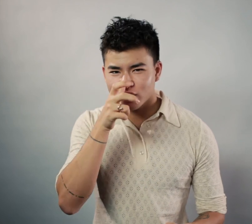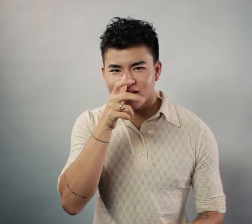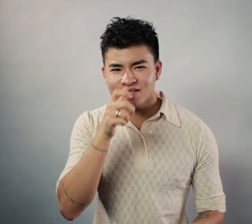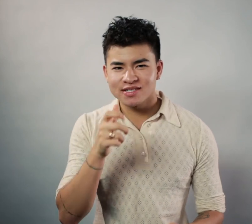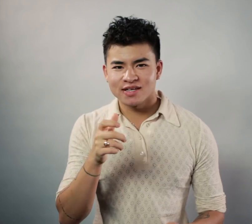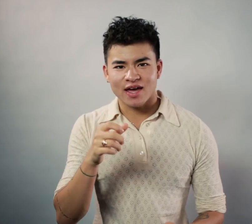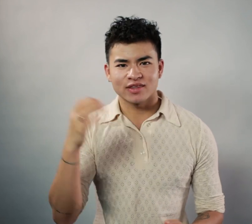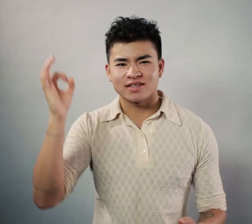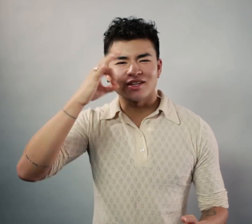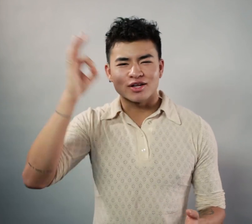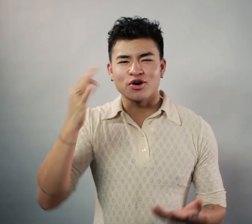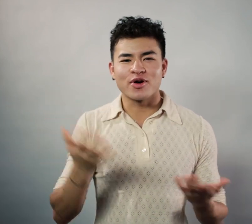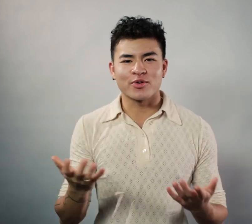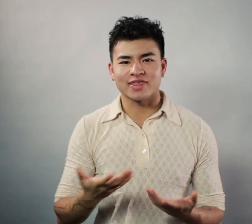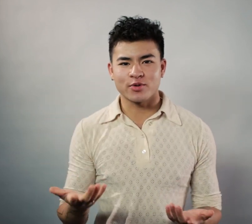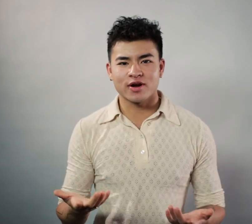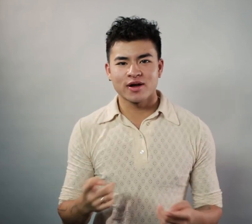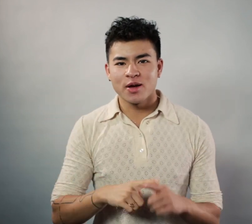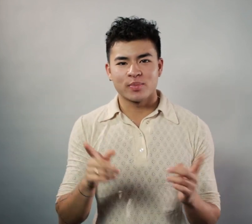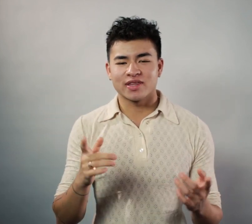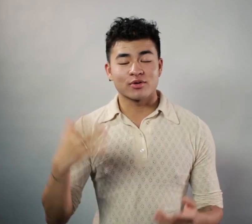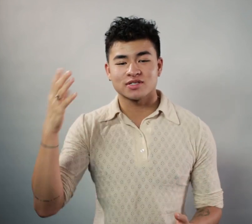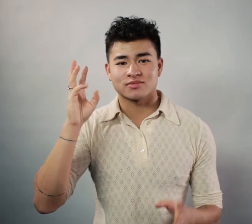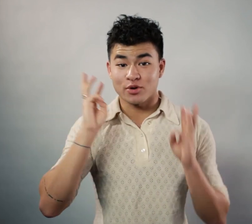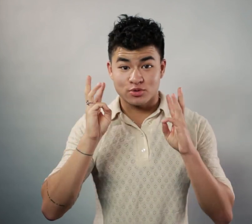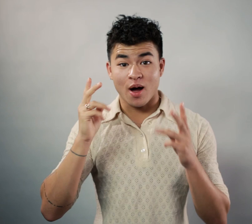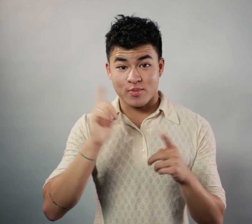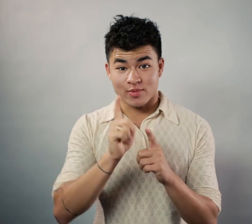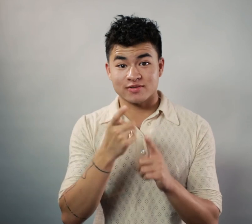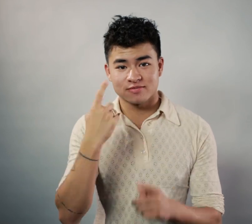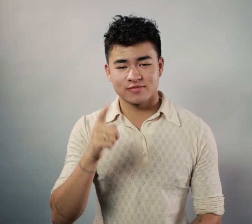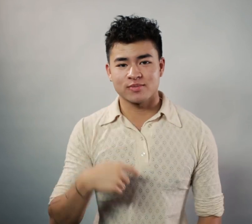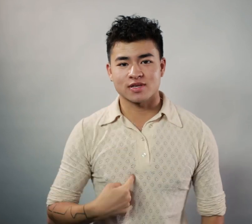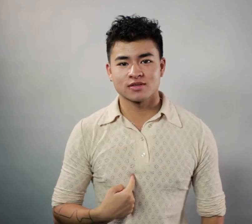the crickets and not knowing what they were. But that was a wow-moment for me.